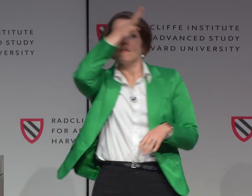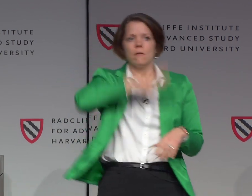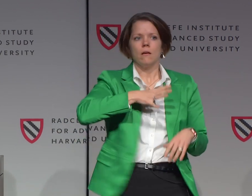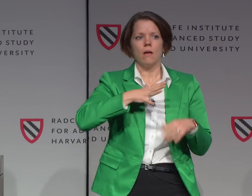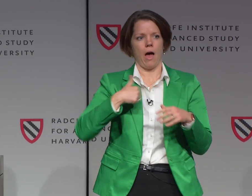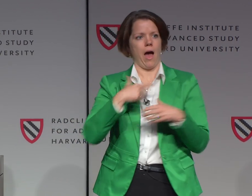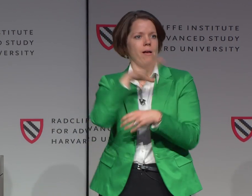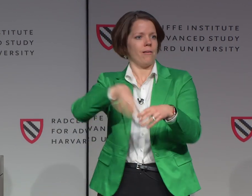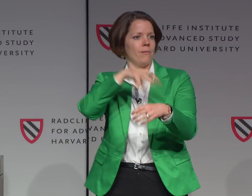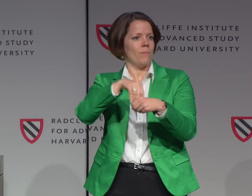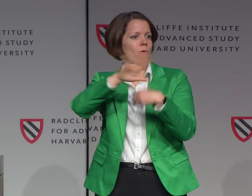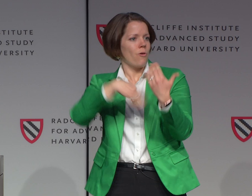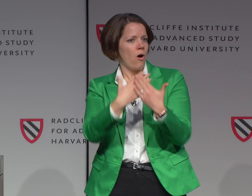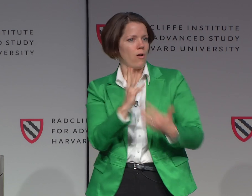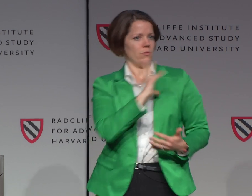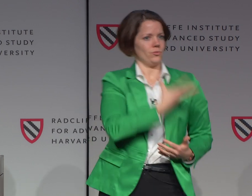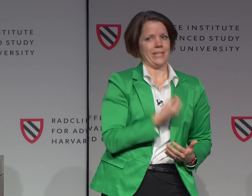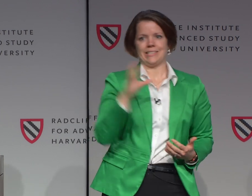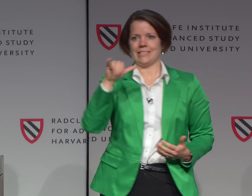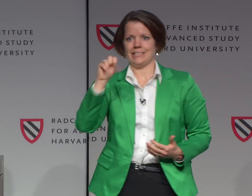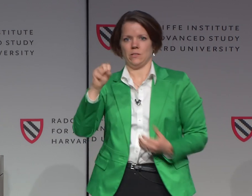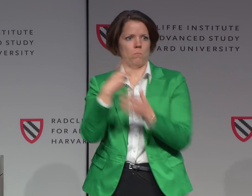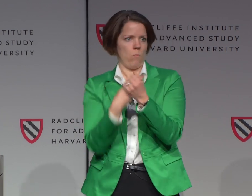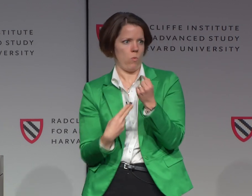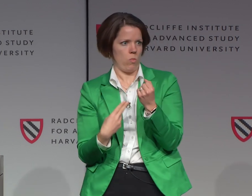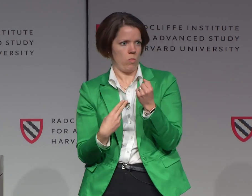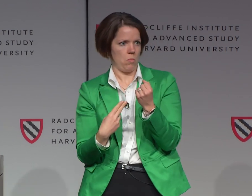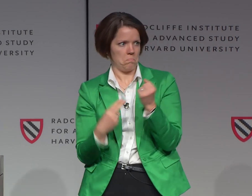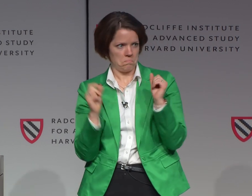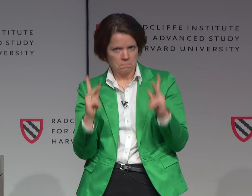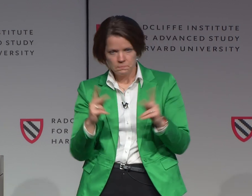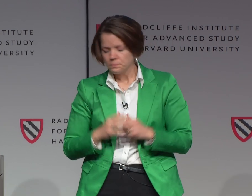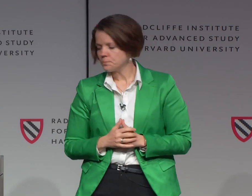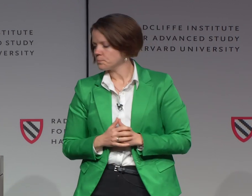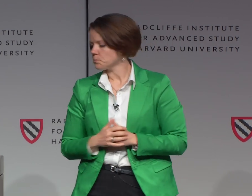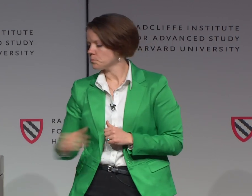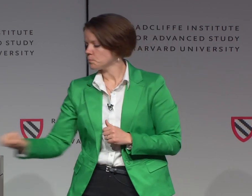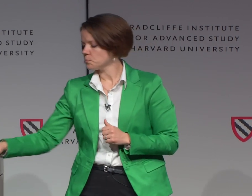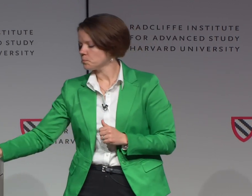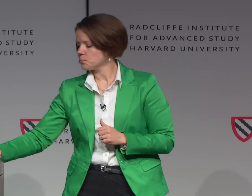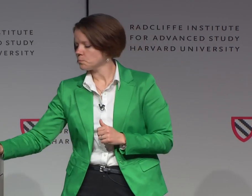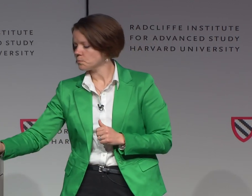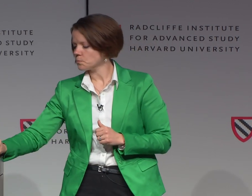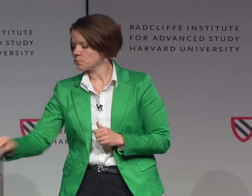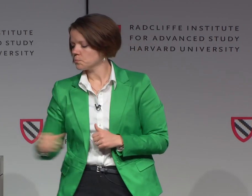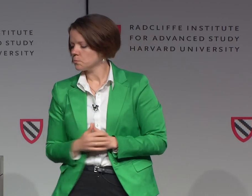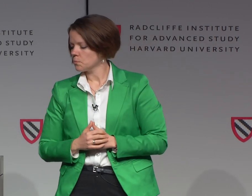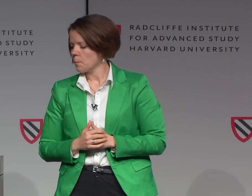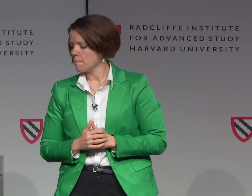Also I might speak about male, and female, transgender as well, and cisgender.